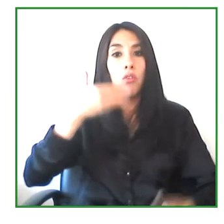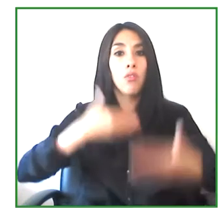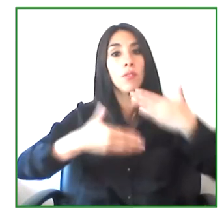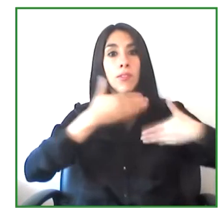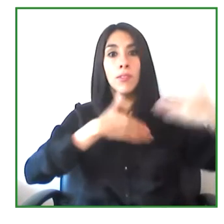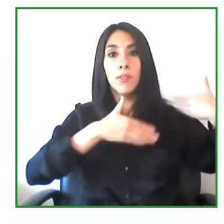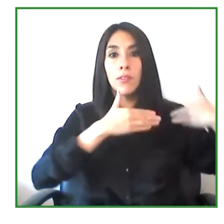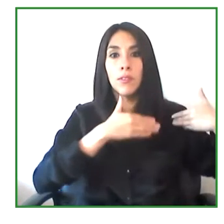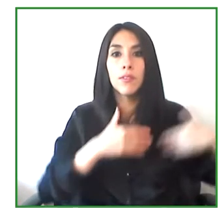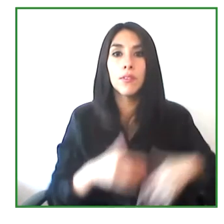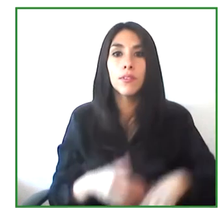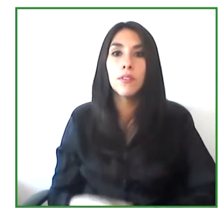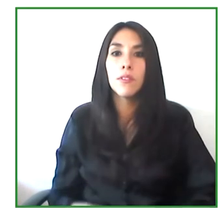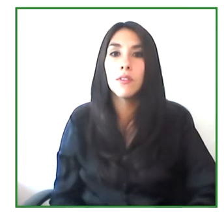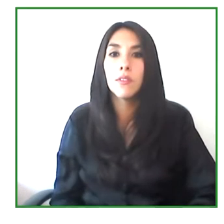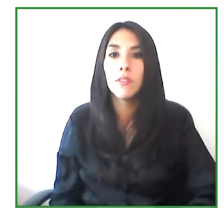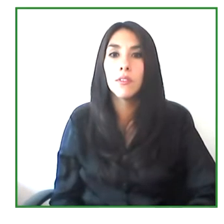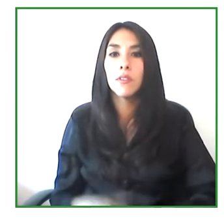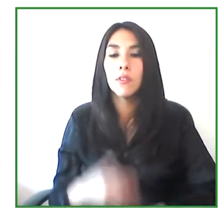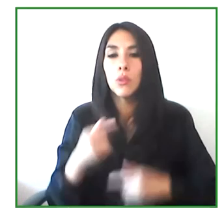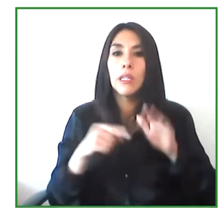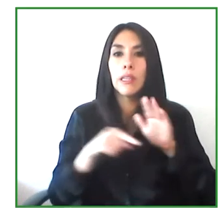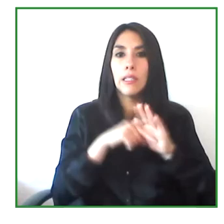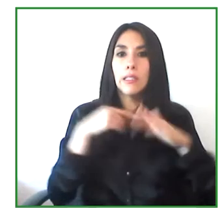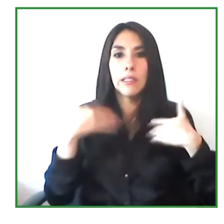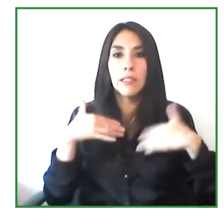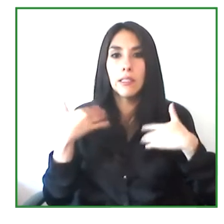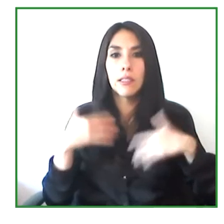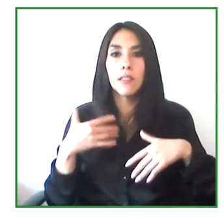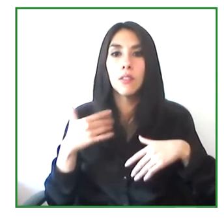make sure that we didn't have any negative setbacks.